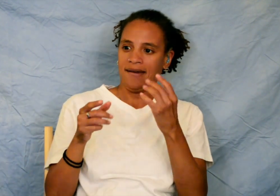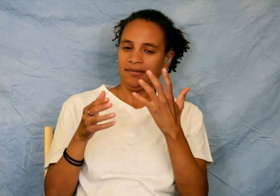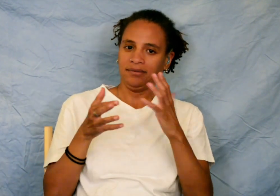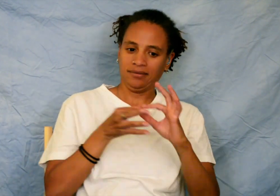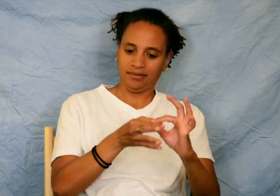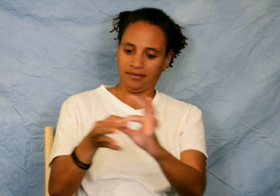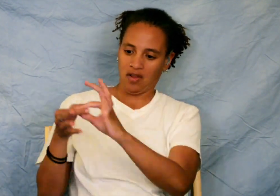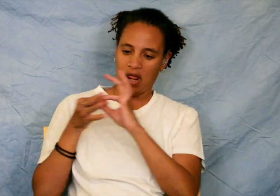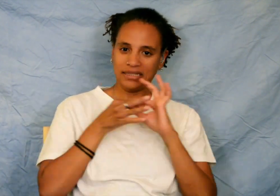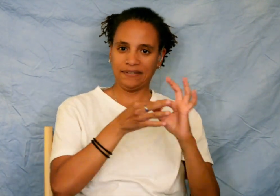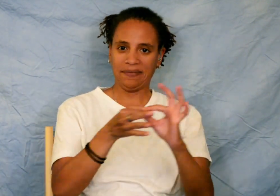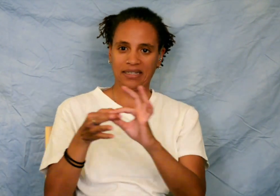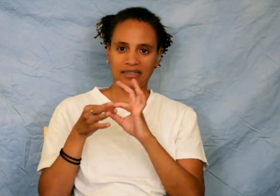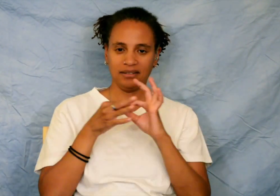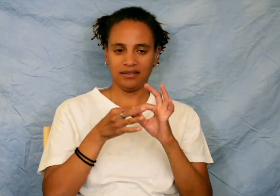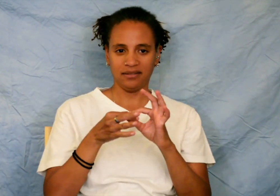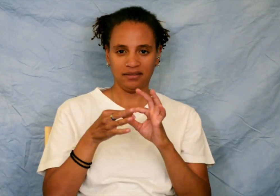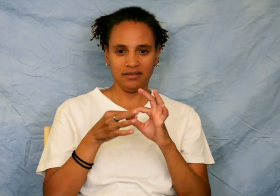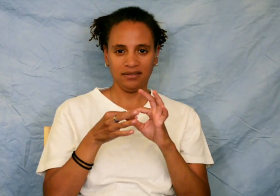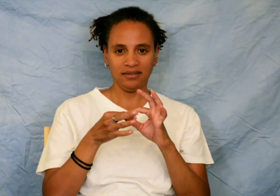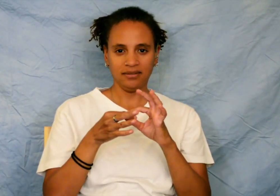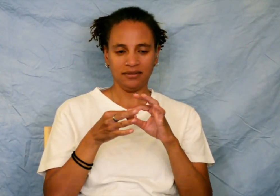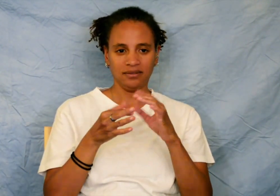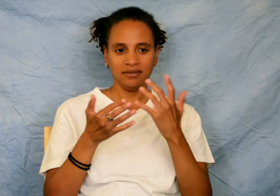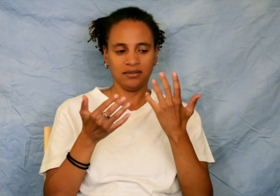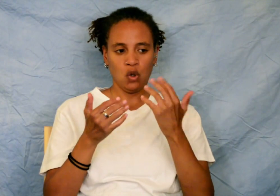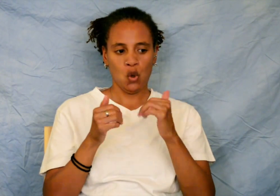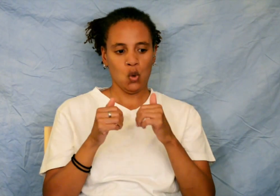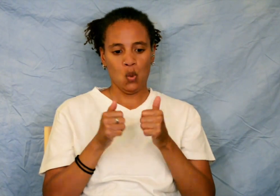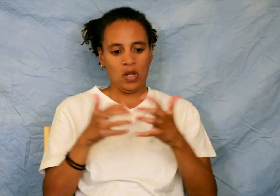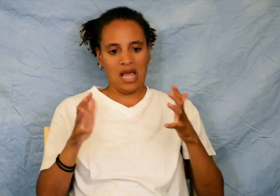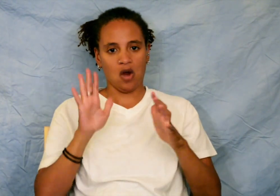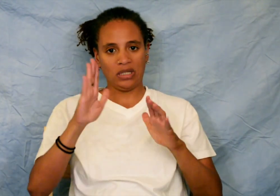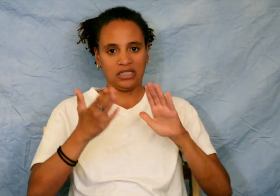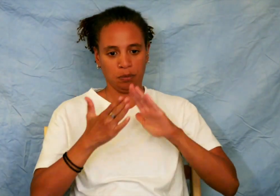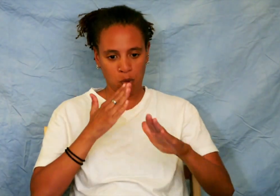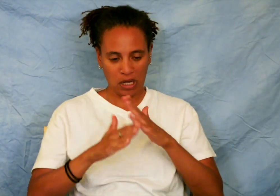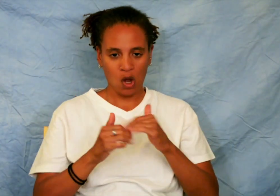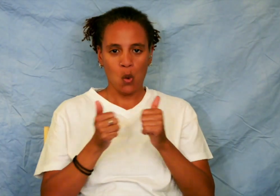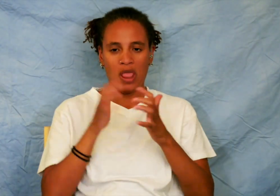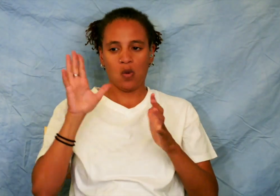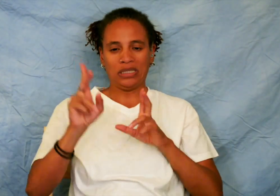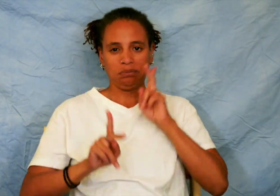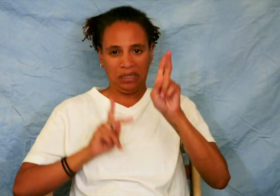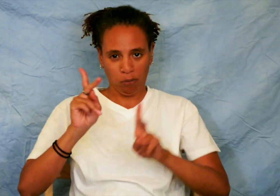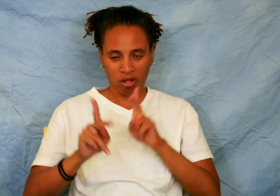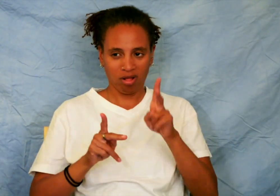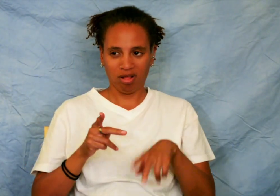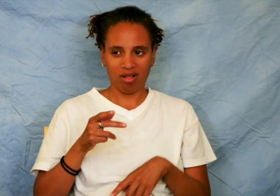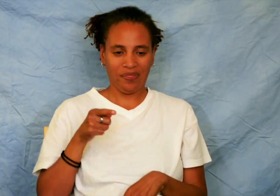him, and without their support, without the backing from the community, independence would